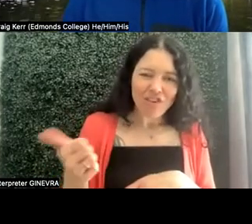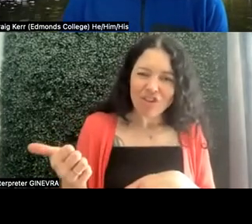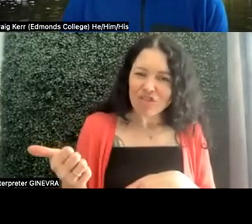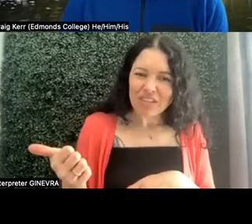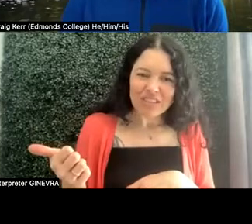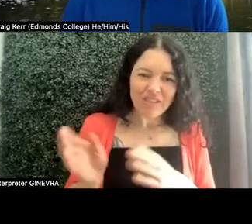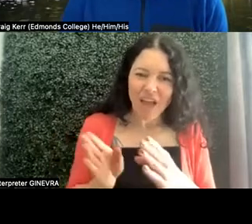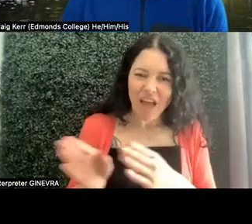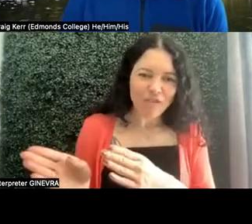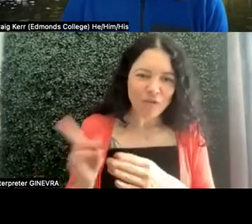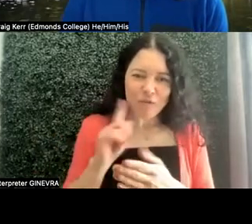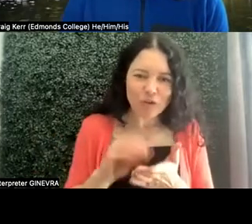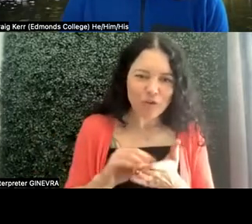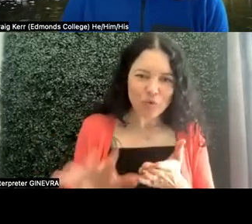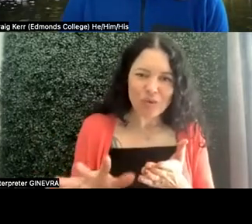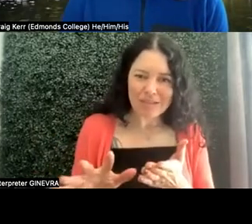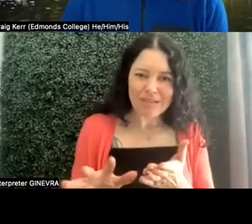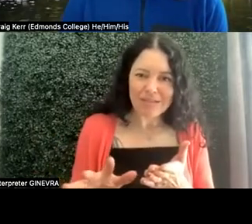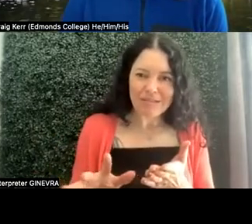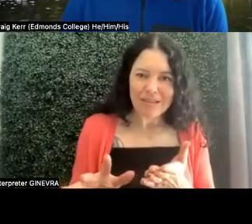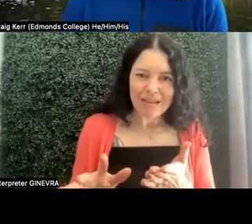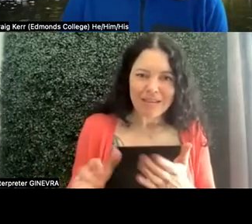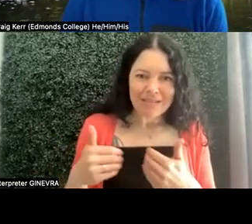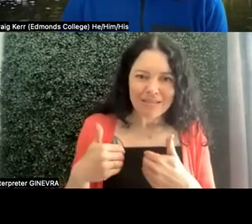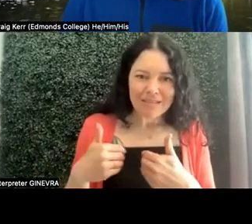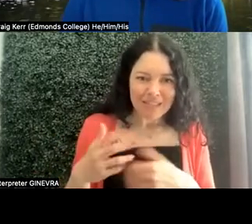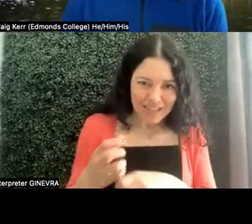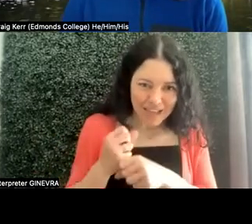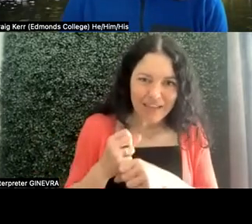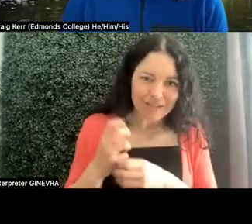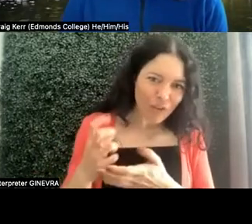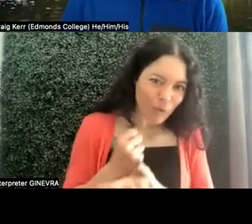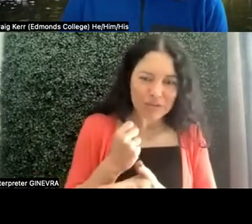to get those things recognized if finances or access is